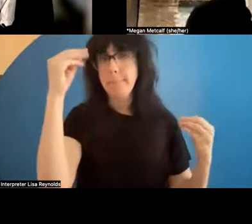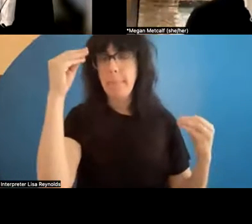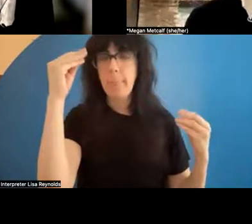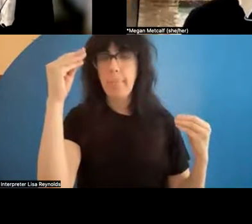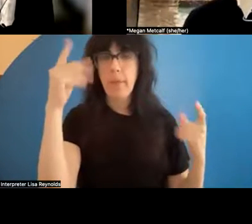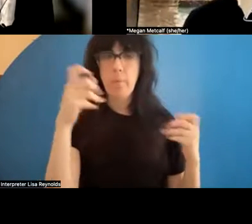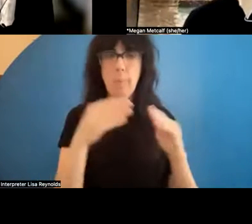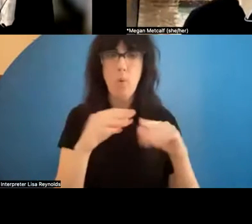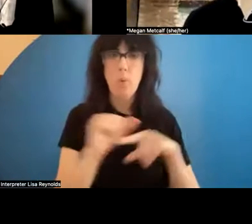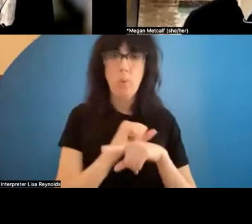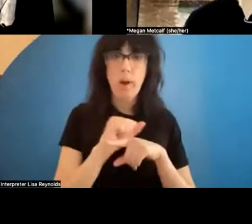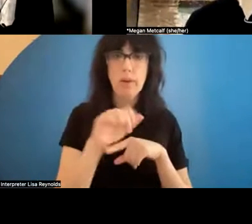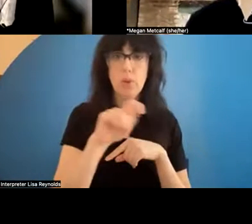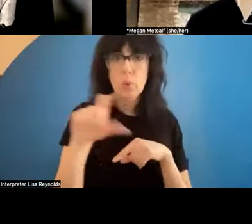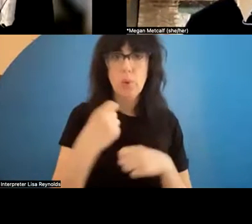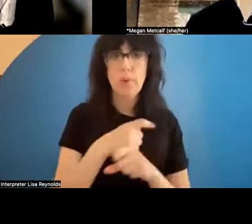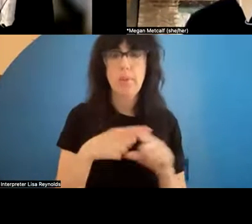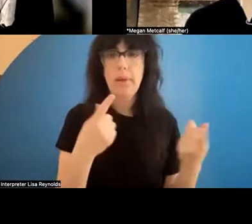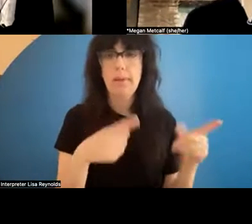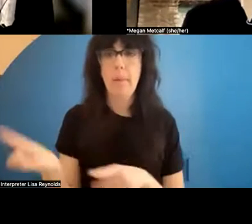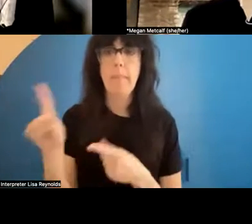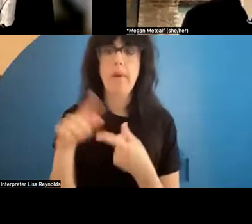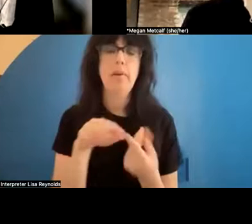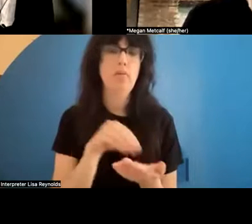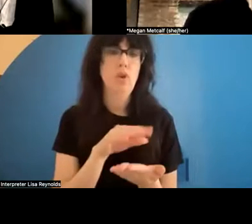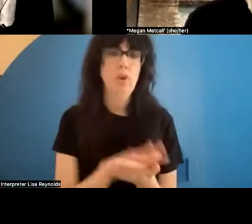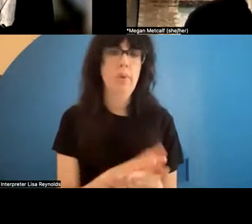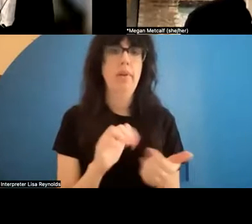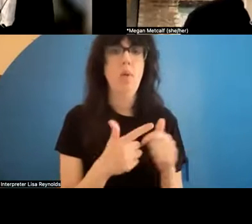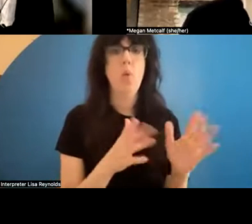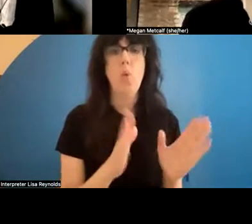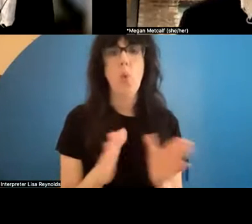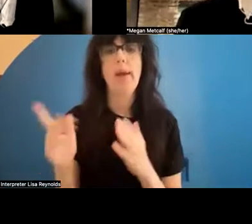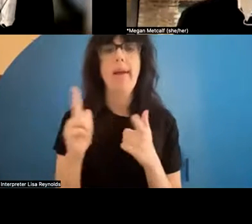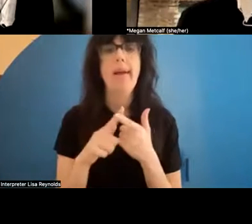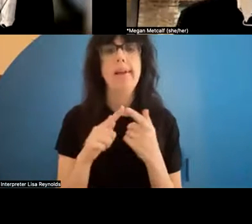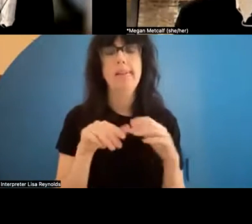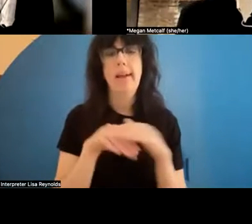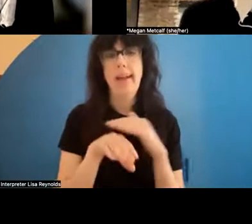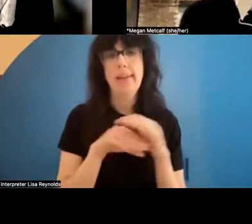happen, of the documentation and organizing it and accessing it. So with that, I want to thank you all, and